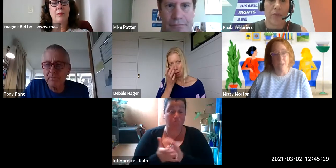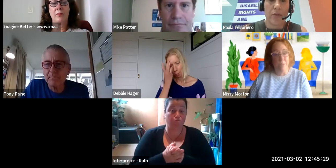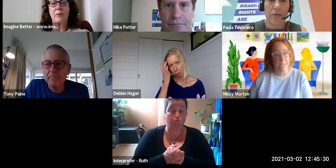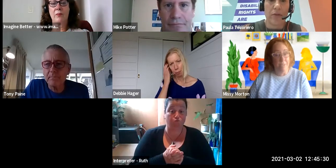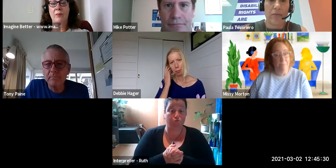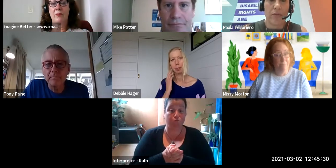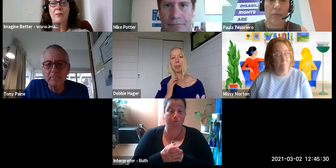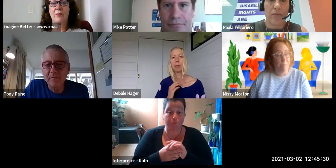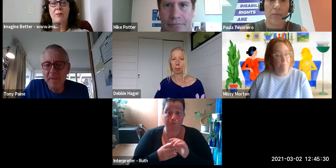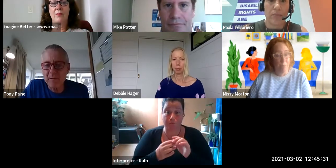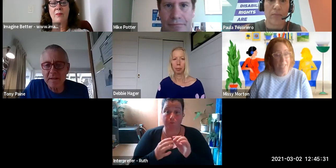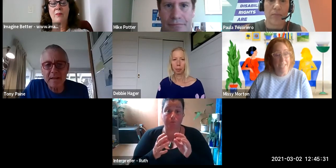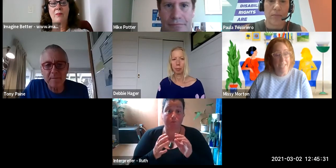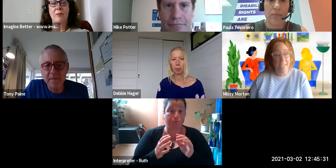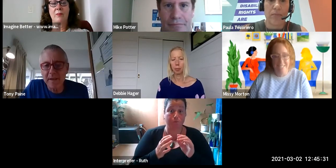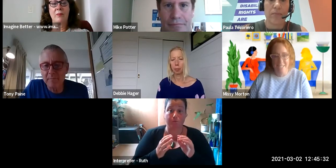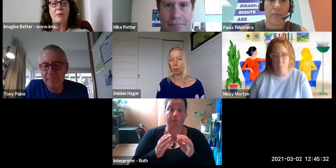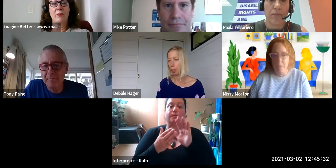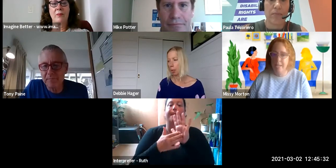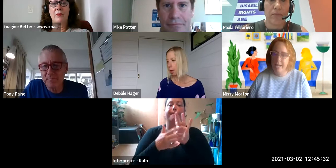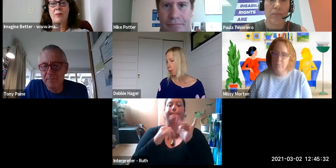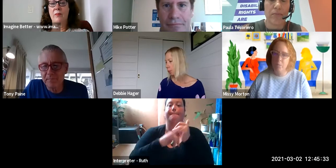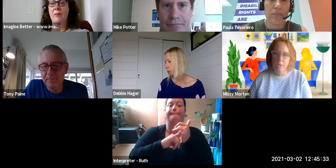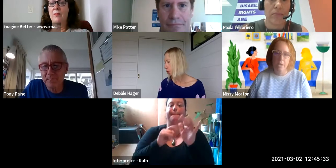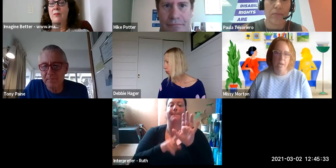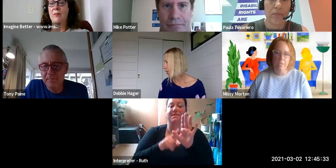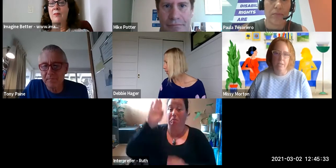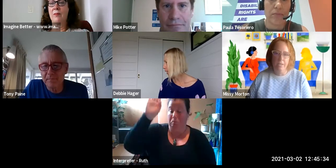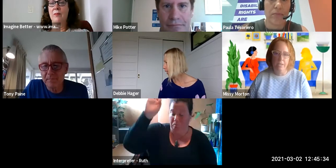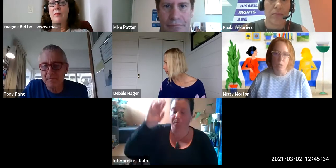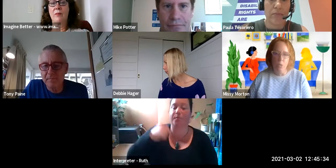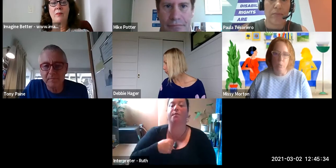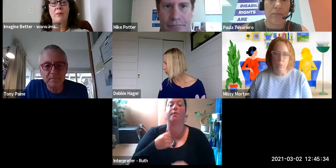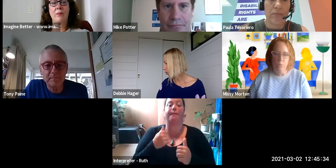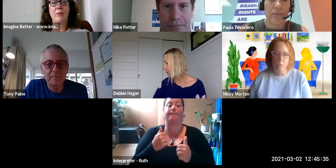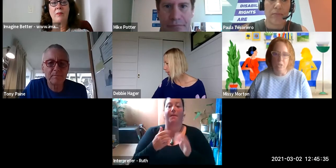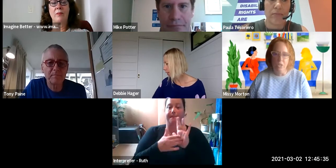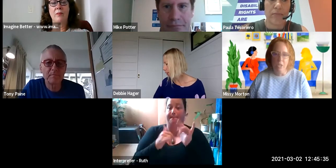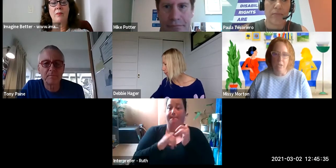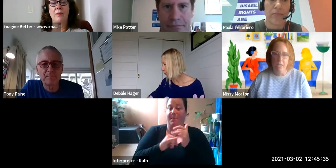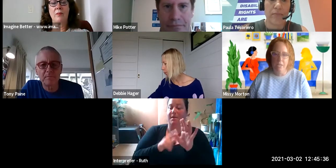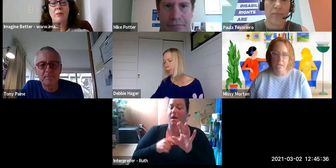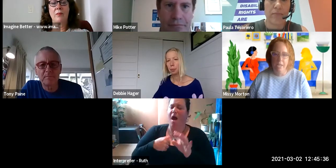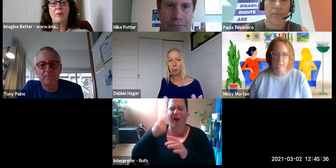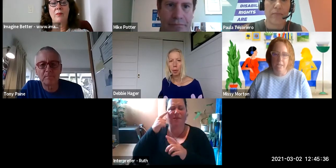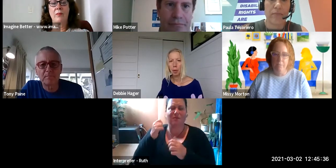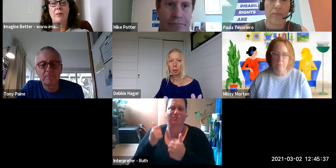I'm happy to have it, thank you. I think this is a really important question Carey-Ann and